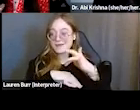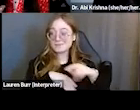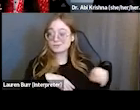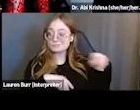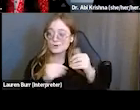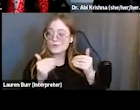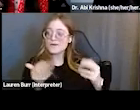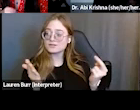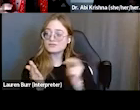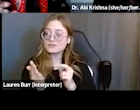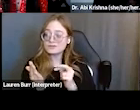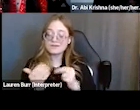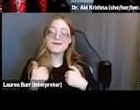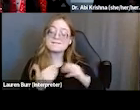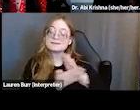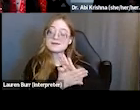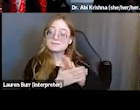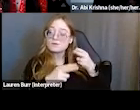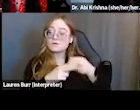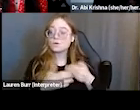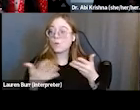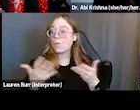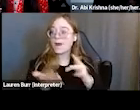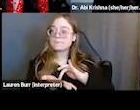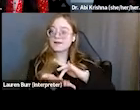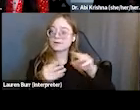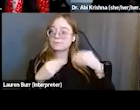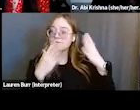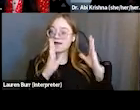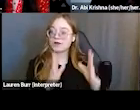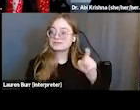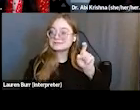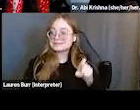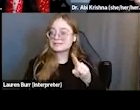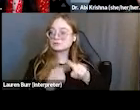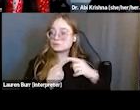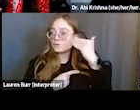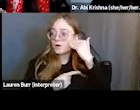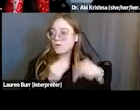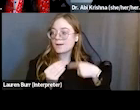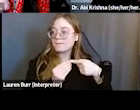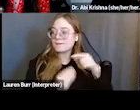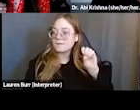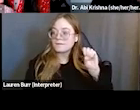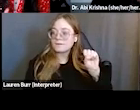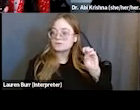So we have a document called What Medical Providers Need to Know About SOAR, which provides some just basic information